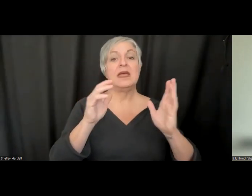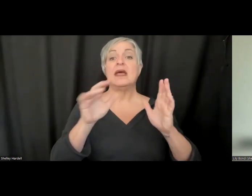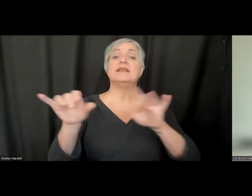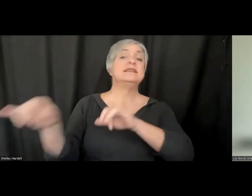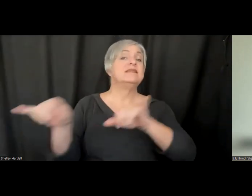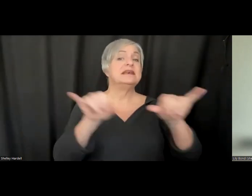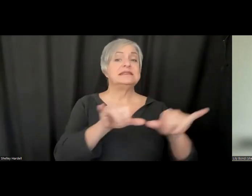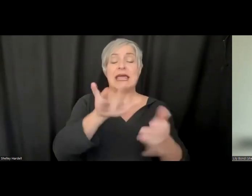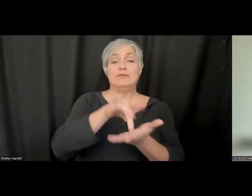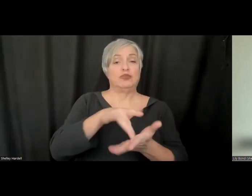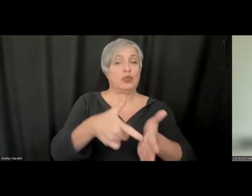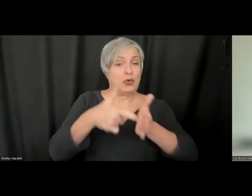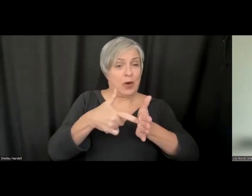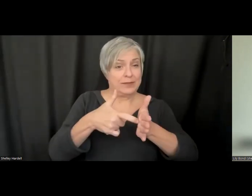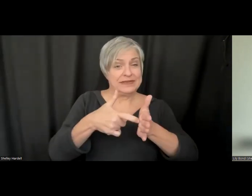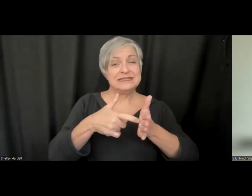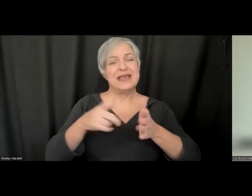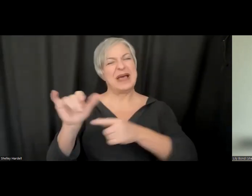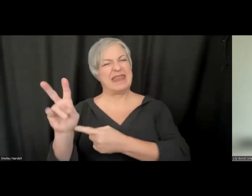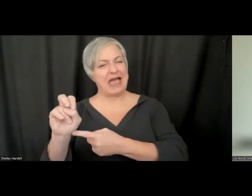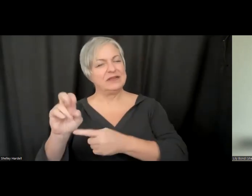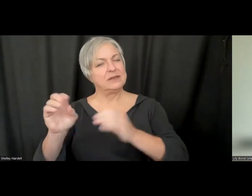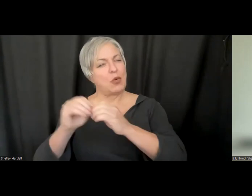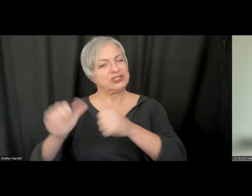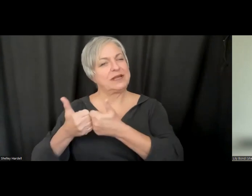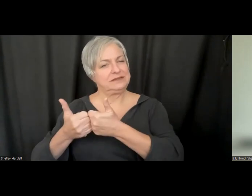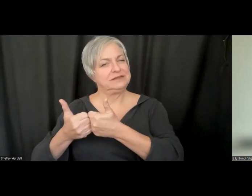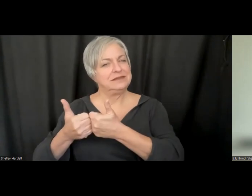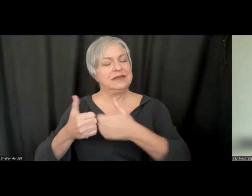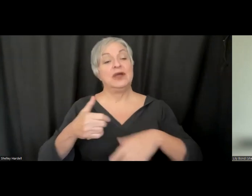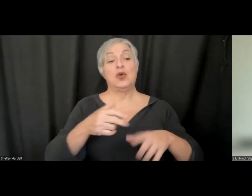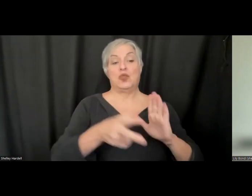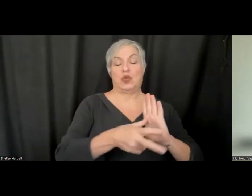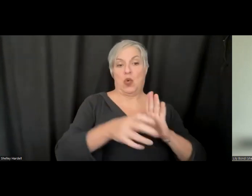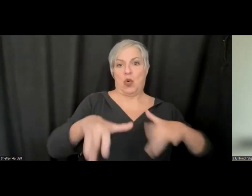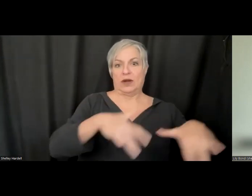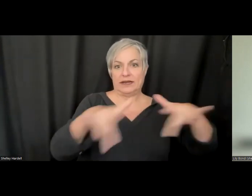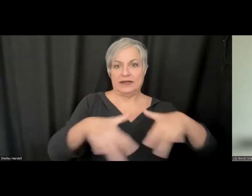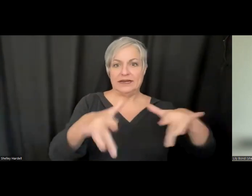live, just harder, so I think recorded is where the early